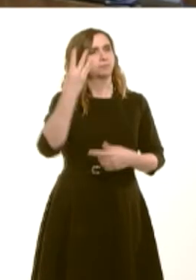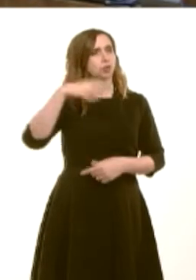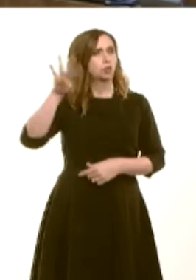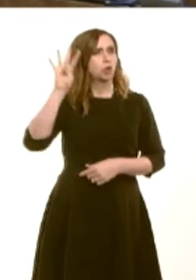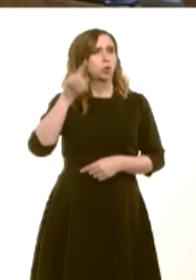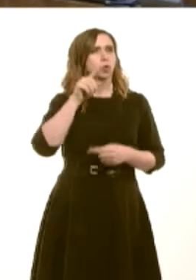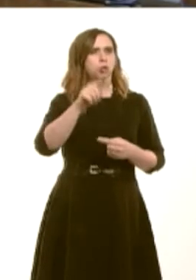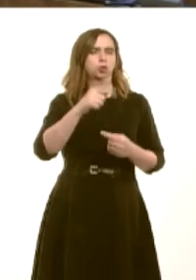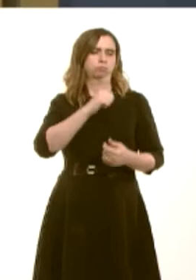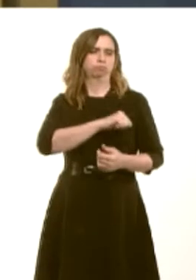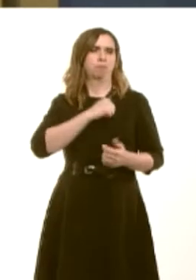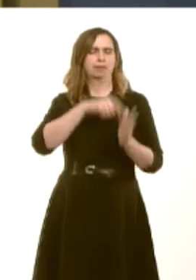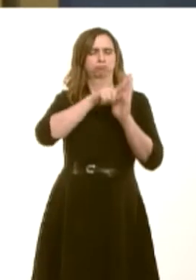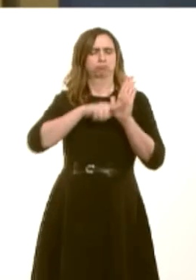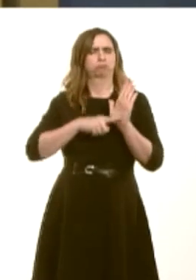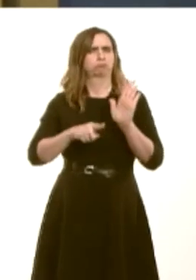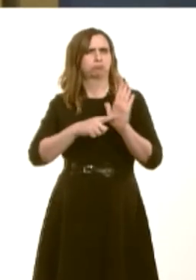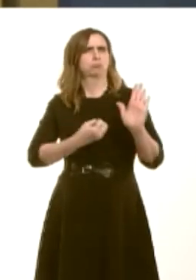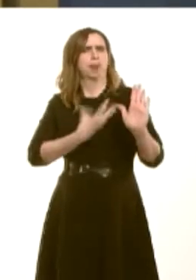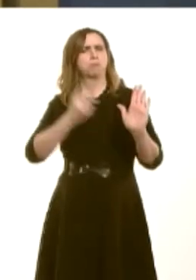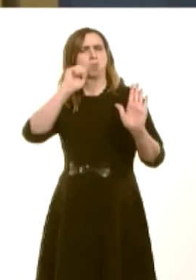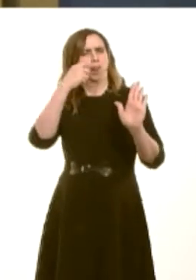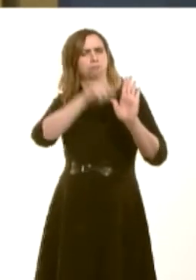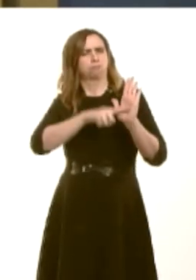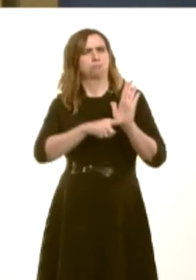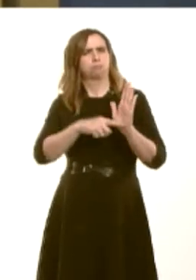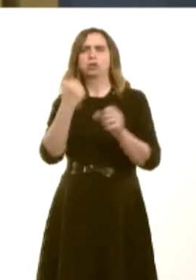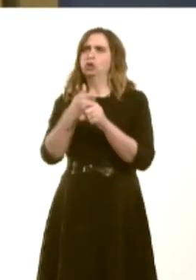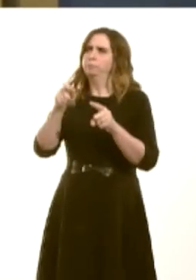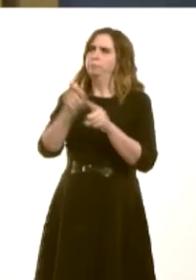made a manifesto promise to require GPs to hold appointments in the evenings and Saturday